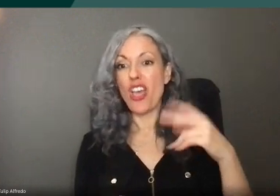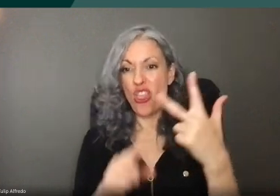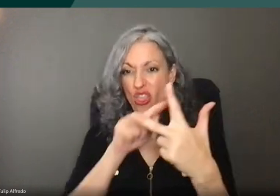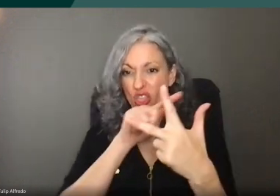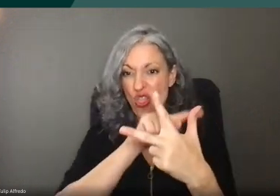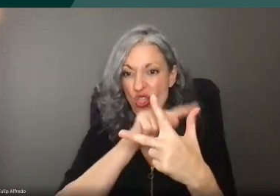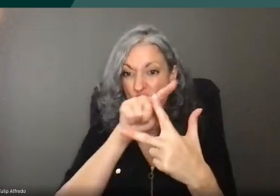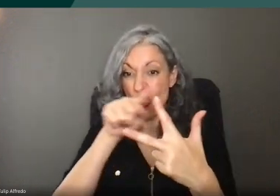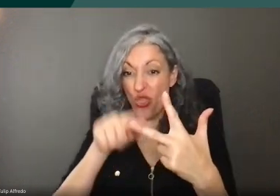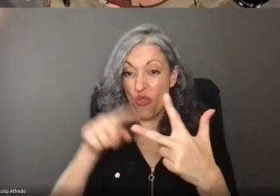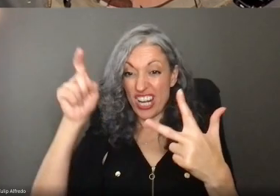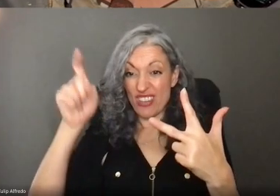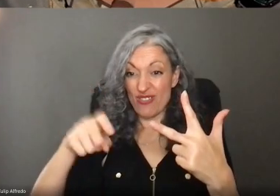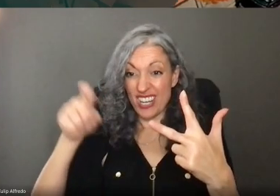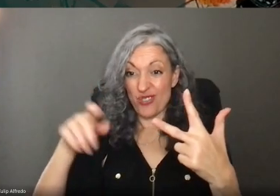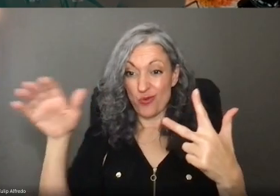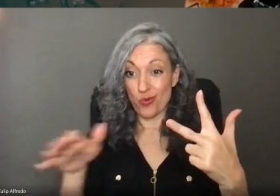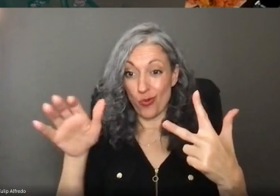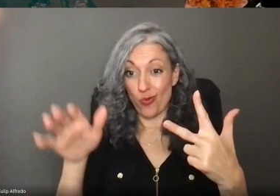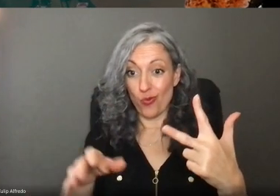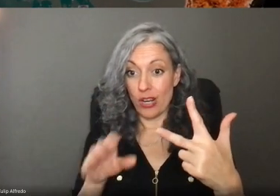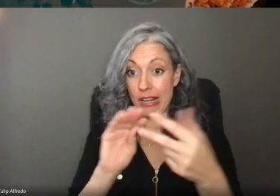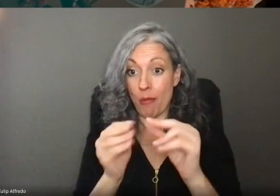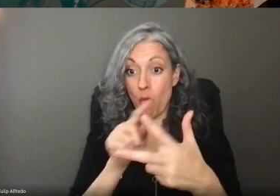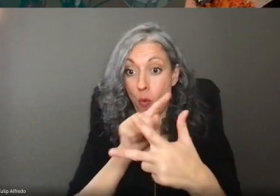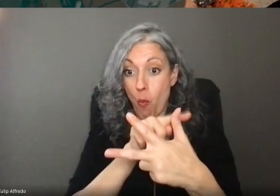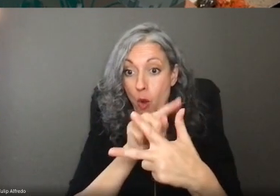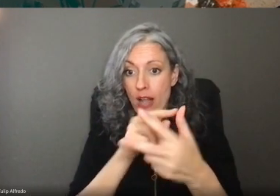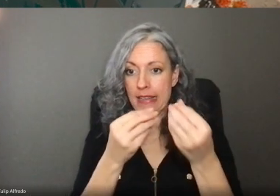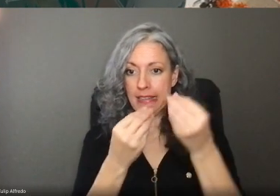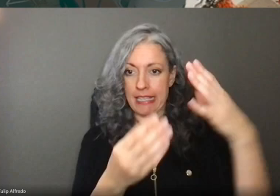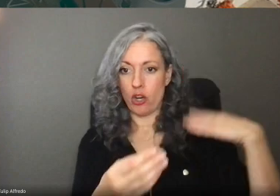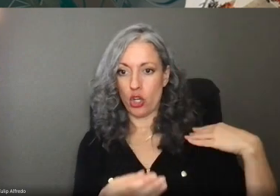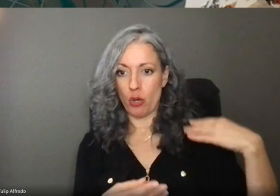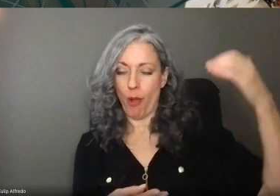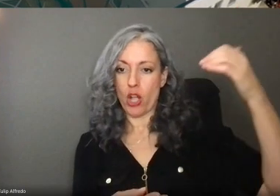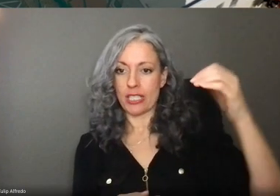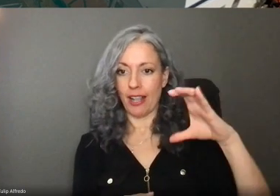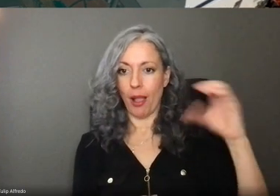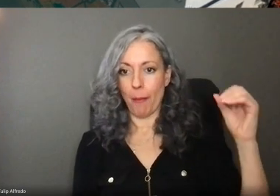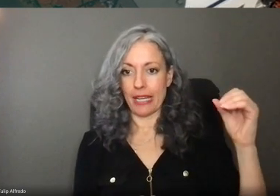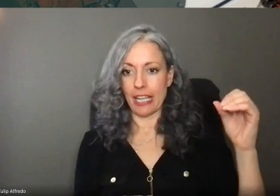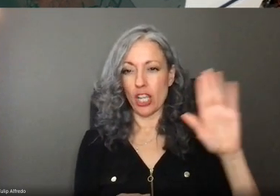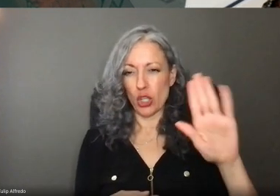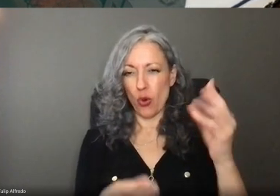there are three steps you'll need to take. Step one, tell your employer and gather the information